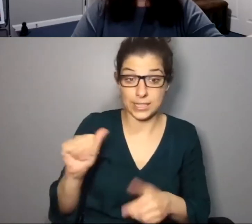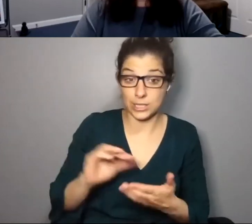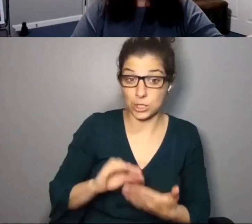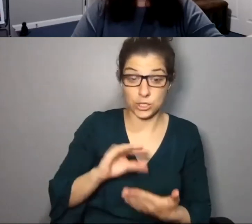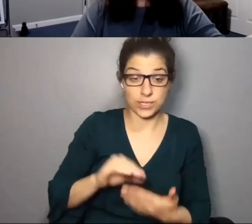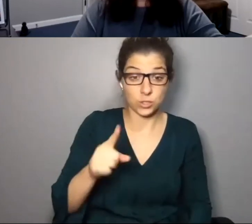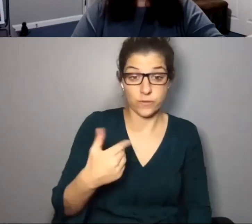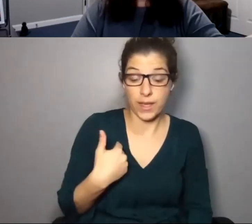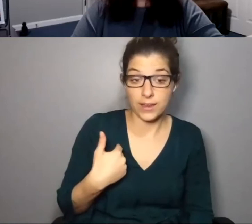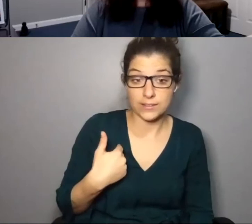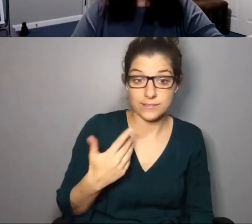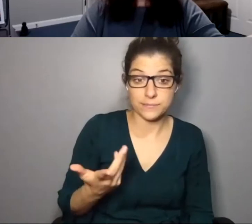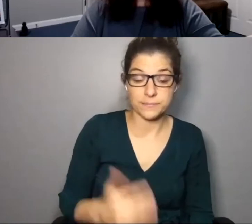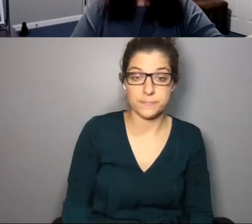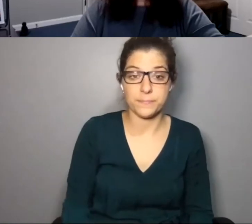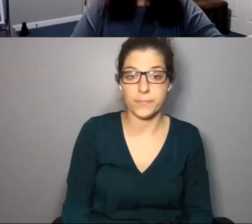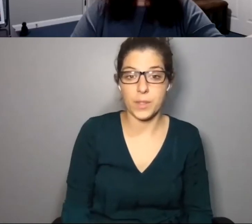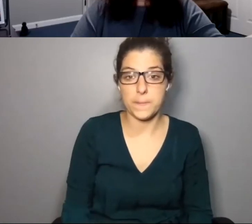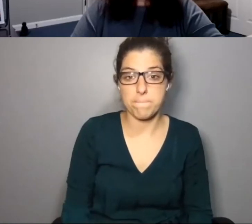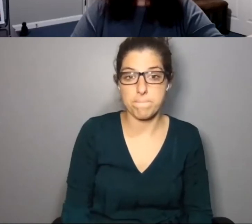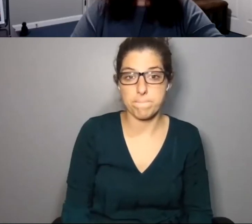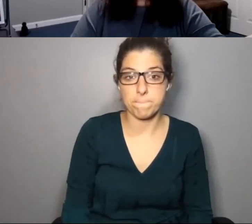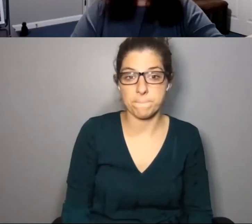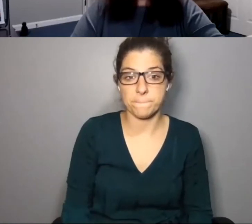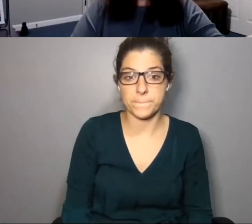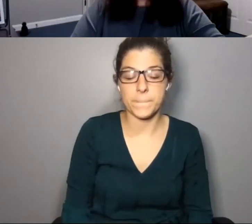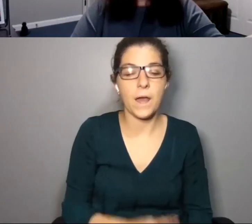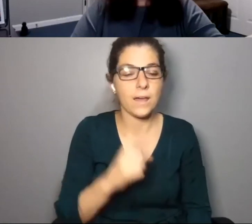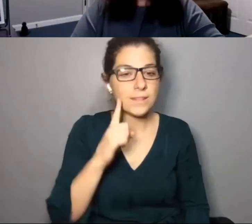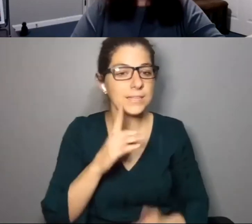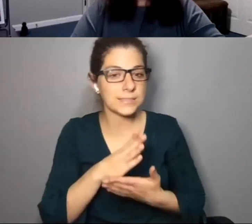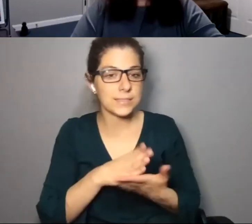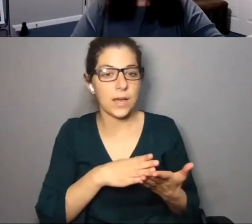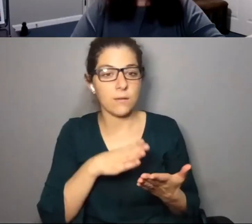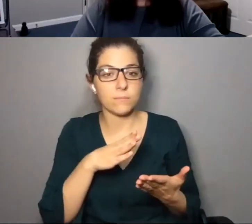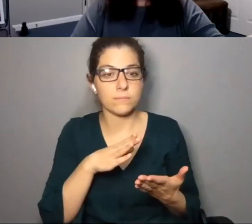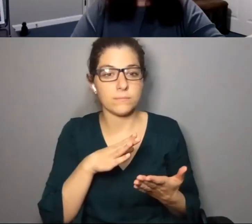? Are there any learnings that you've had?